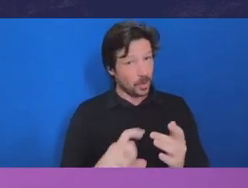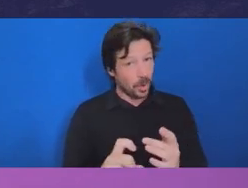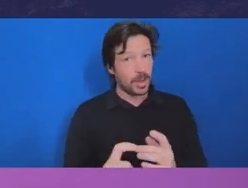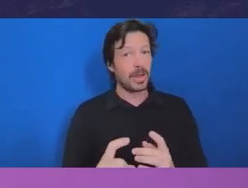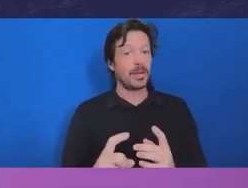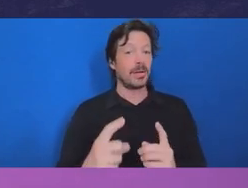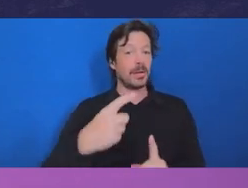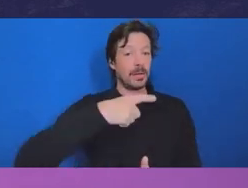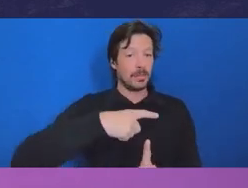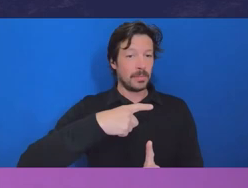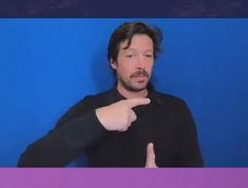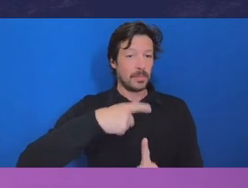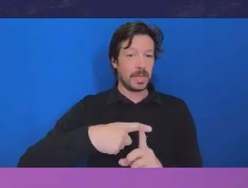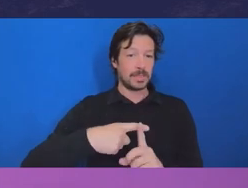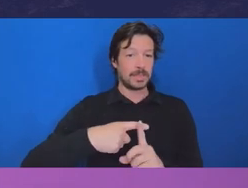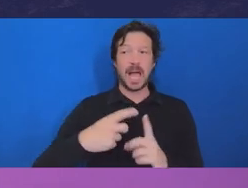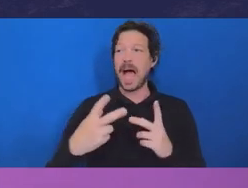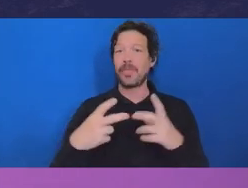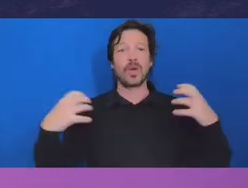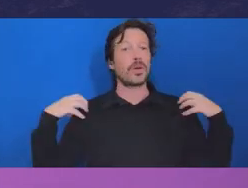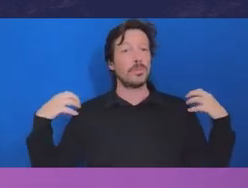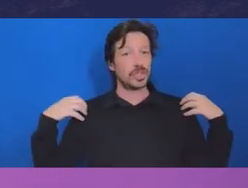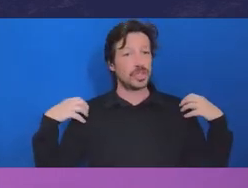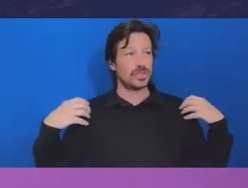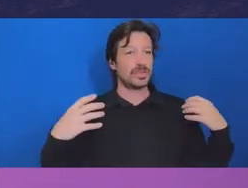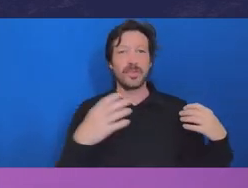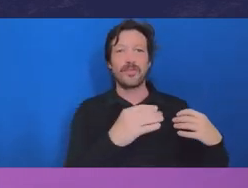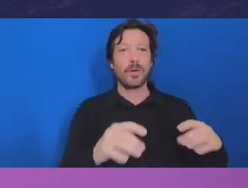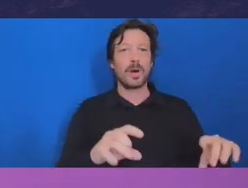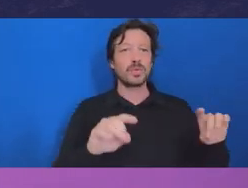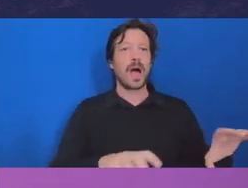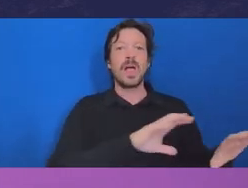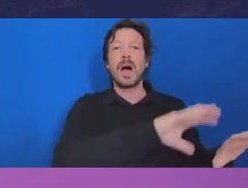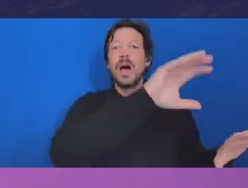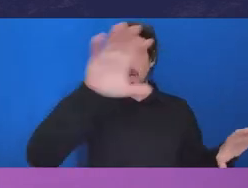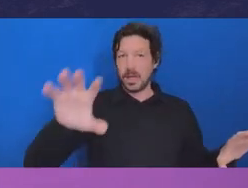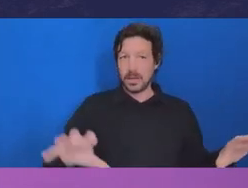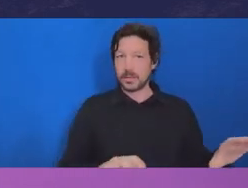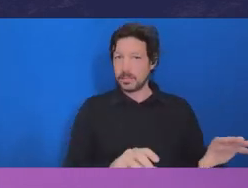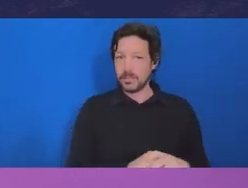and my fellow commissioners from around Australia, that what we have seen over